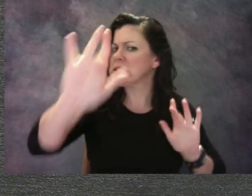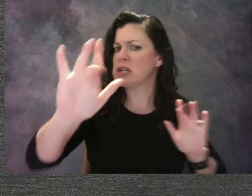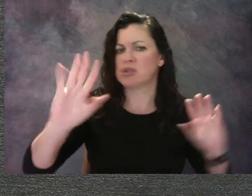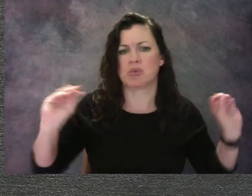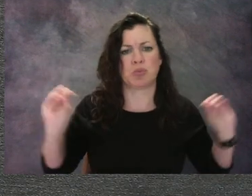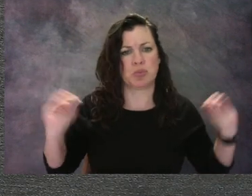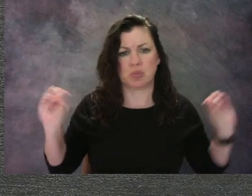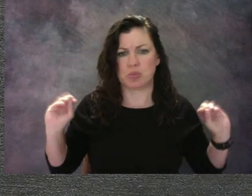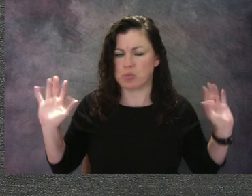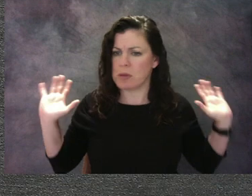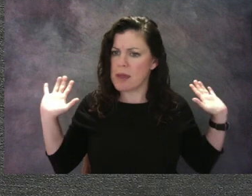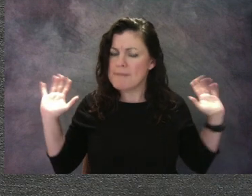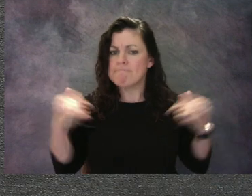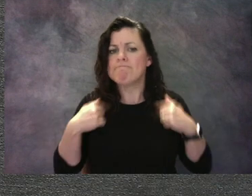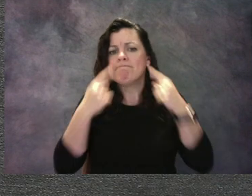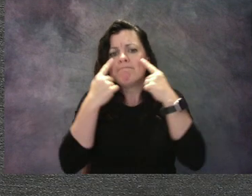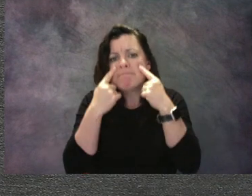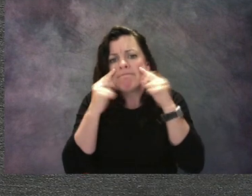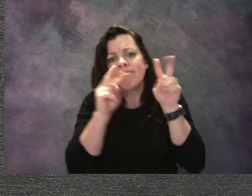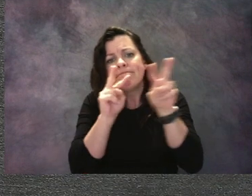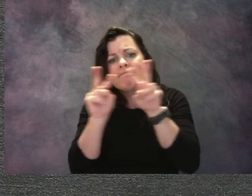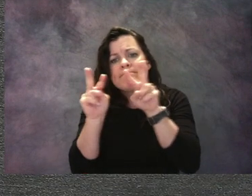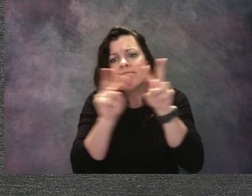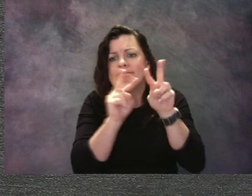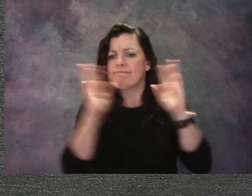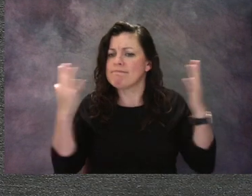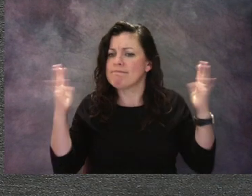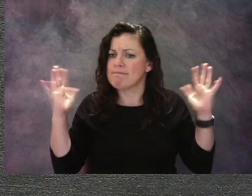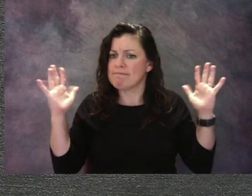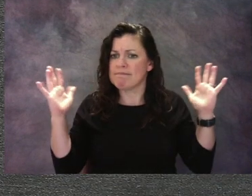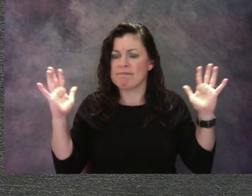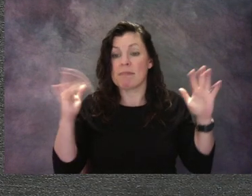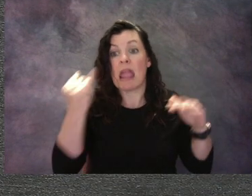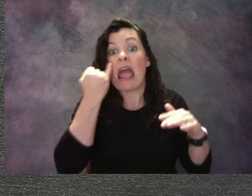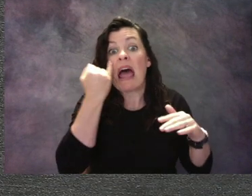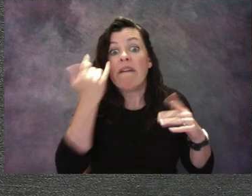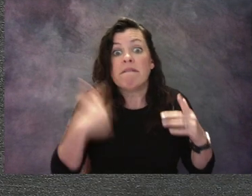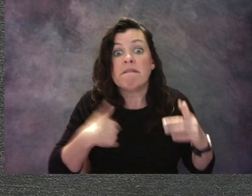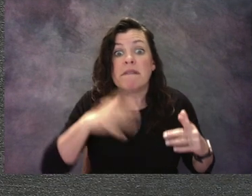And sometimes sculptures get broken if you touch them, so no touching.